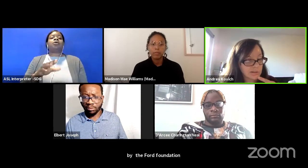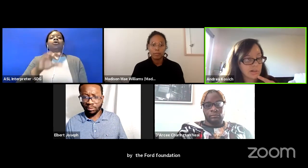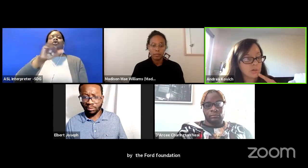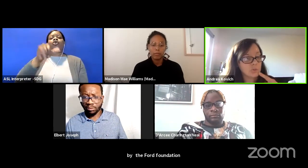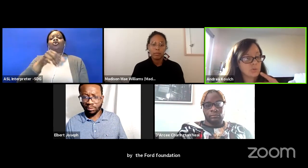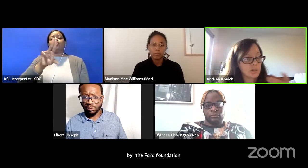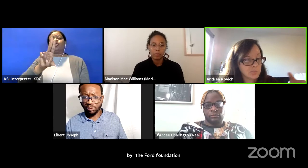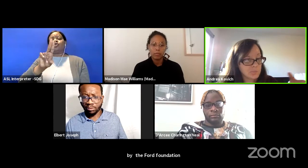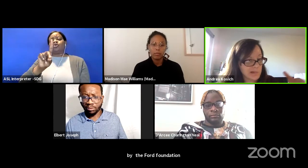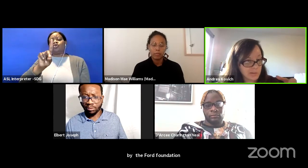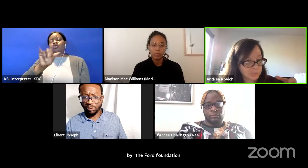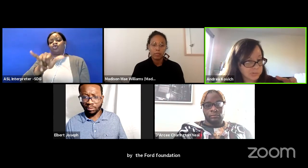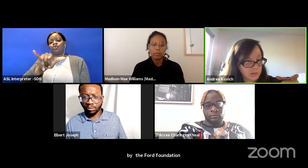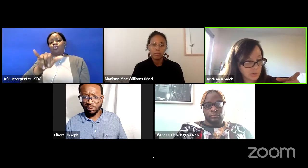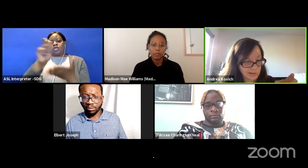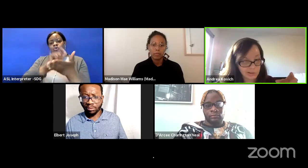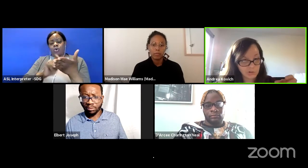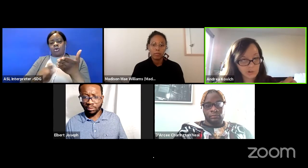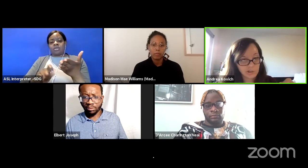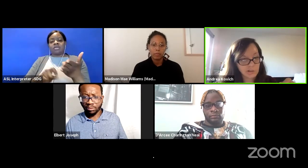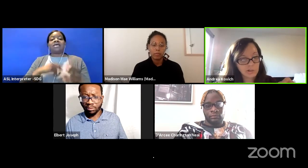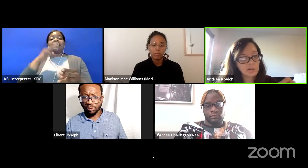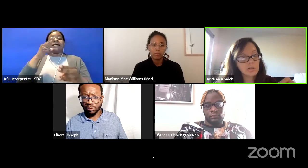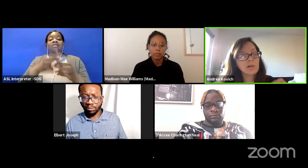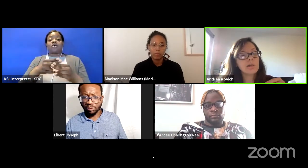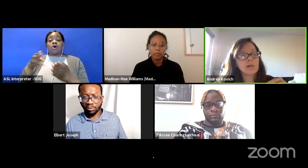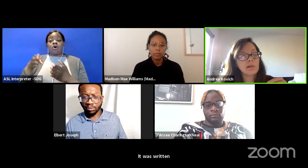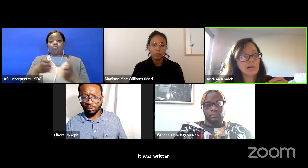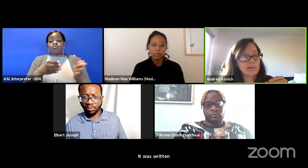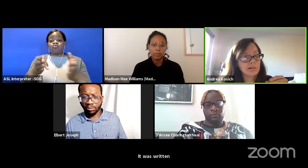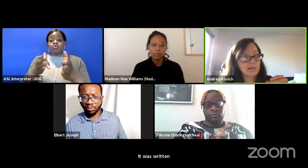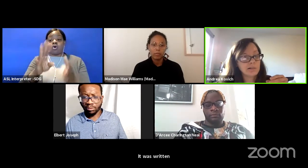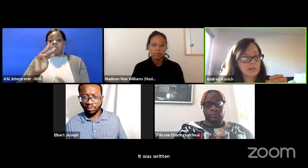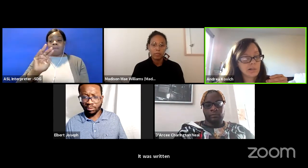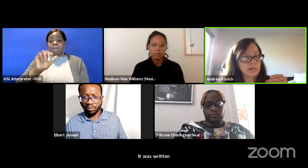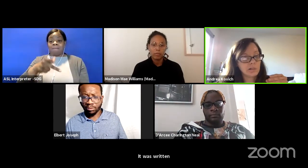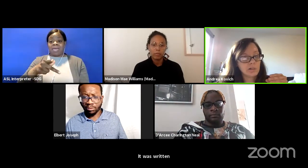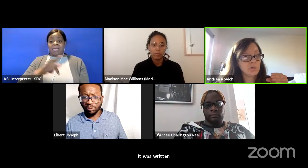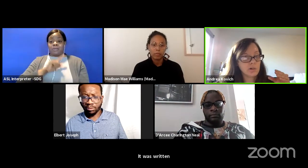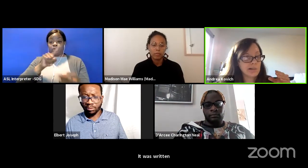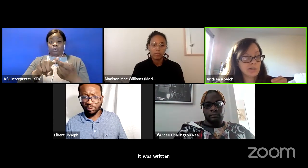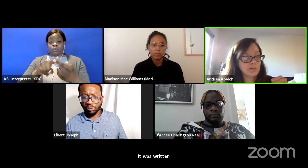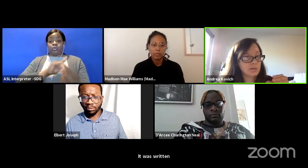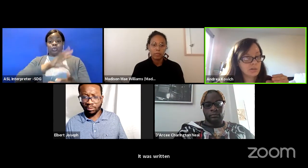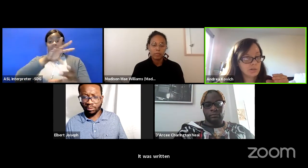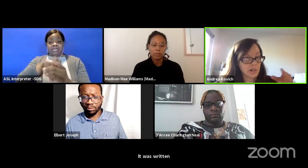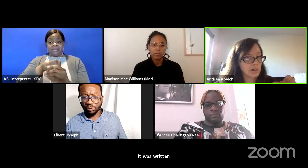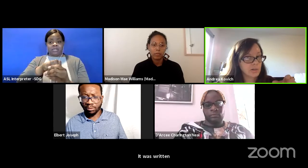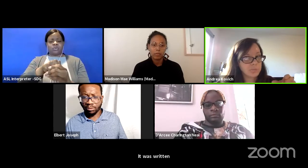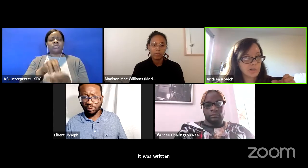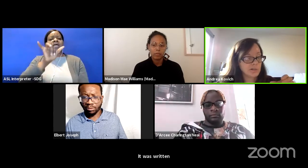is called "Roadmap to Inclusion." And it does a great job